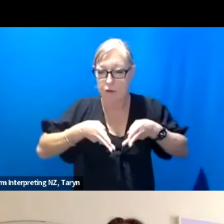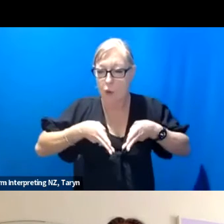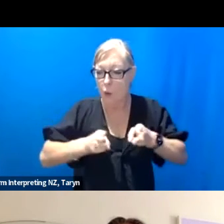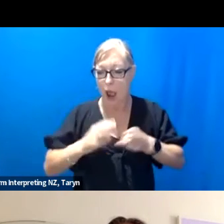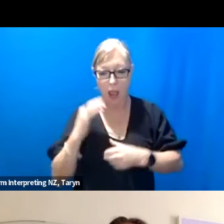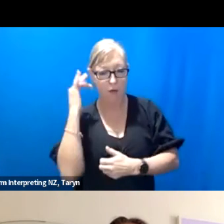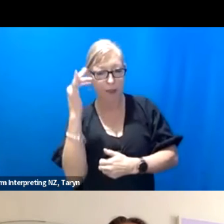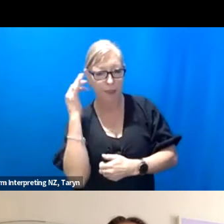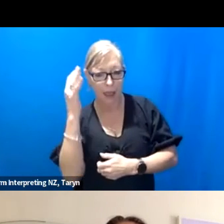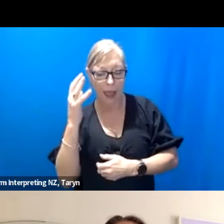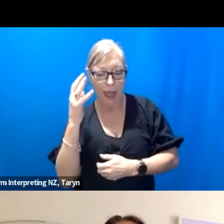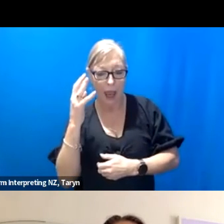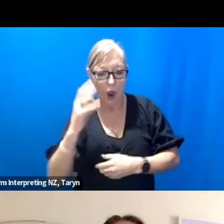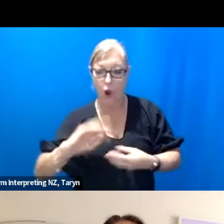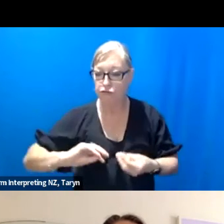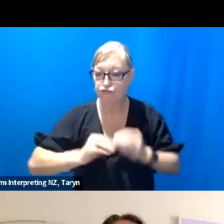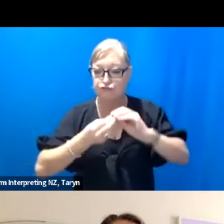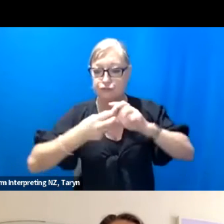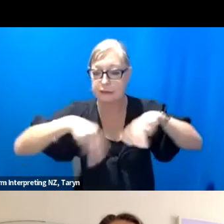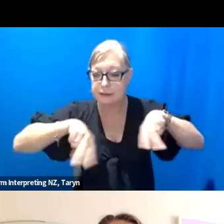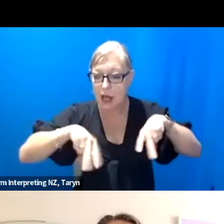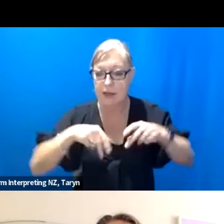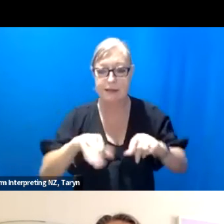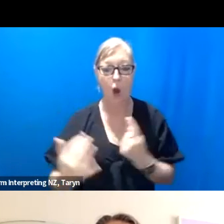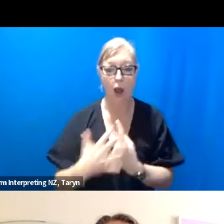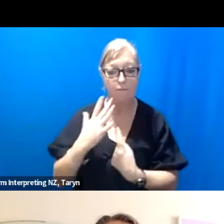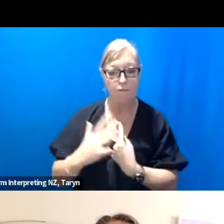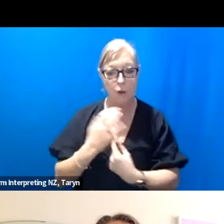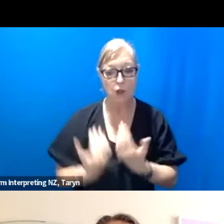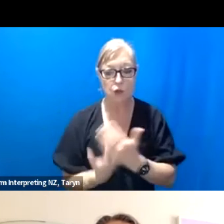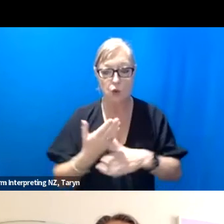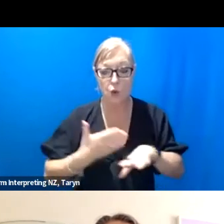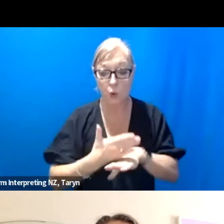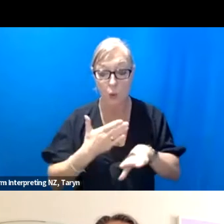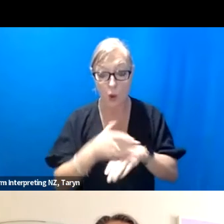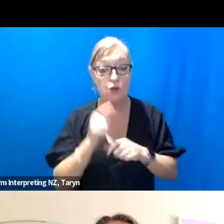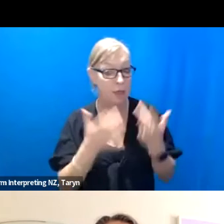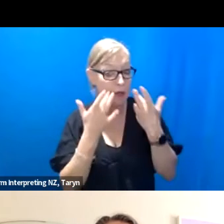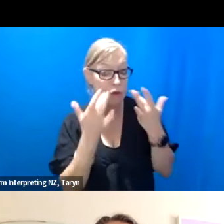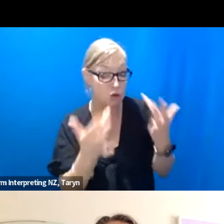and how it shapes new work and so yeah that's the show that I've been taking out quite a lot